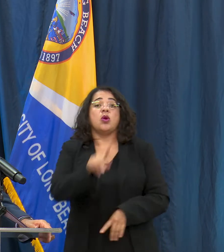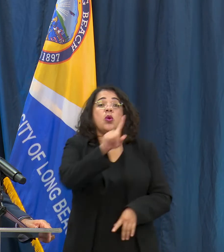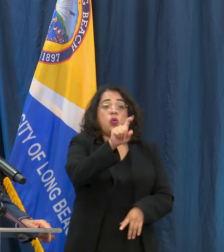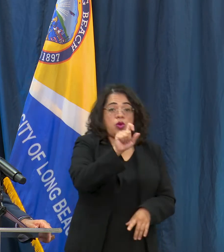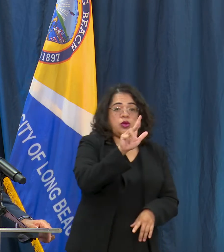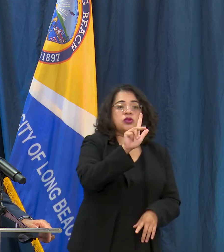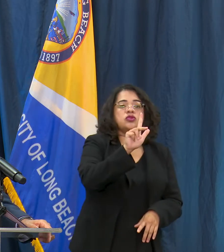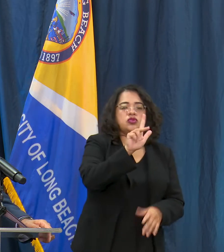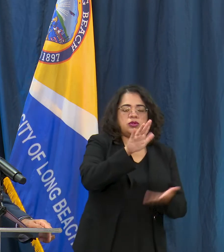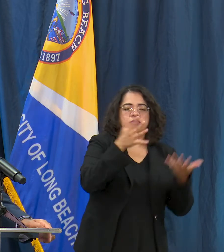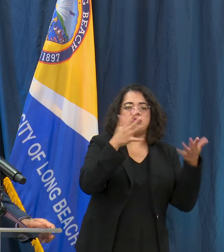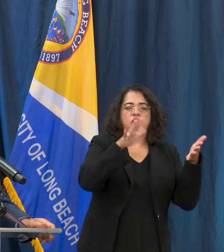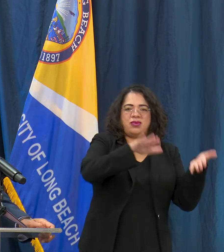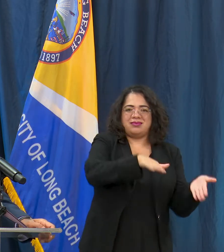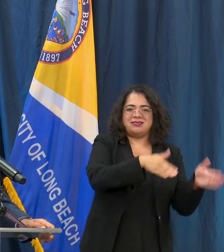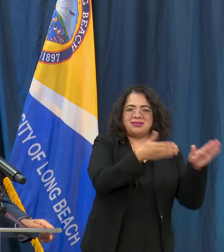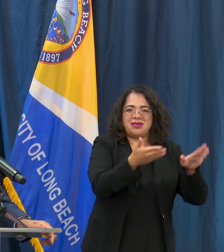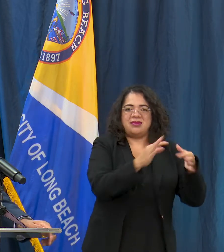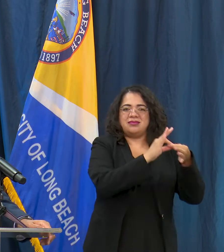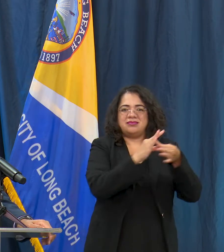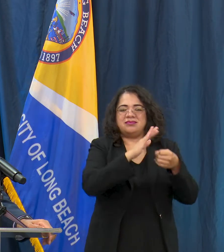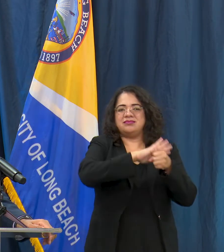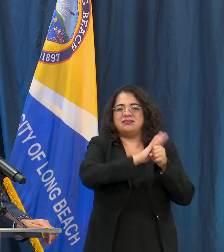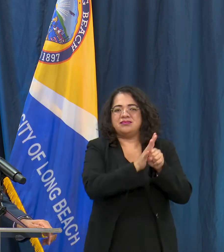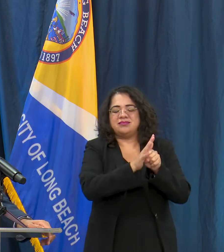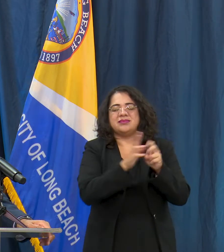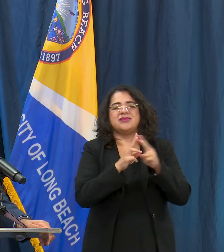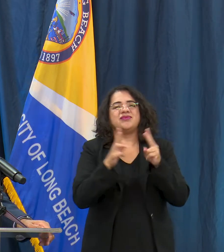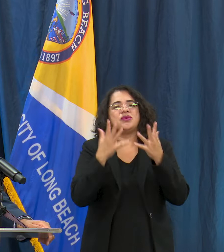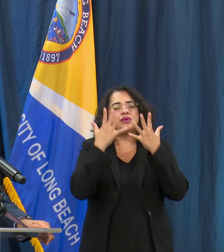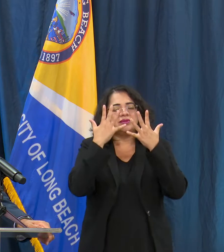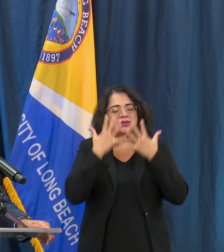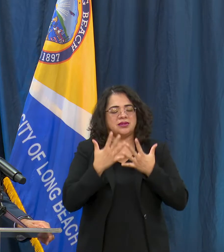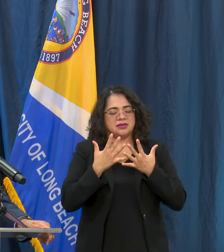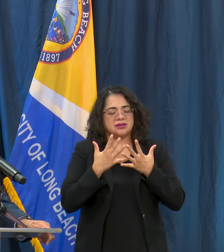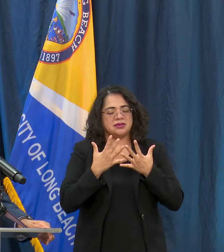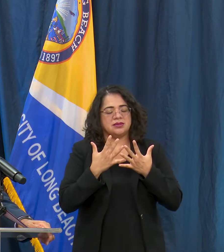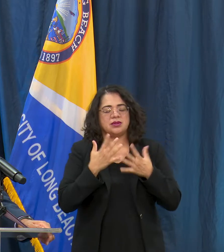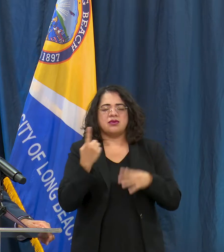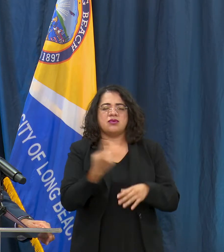COVID-19 which is very sad for all of us and 93 of them